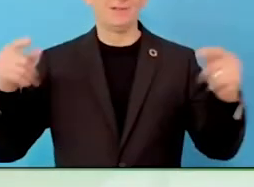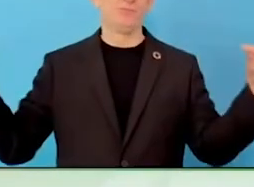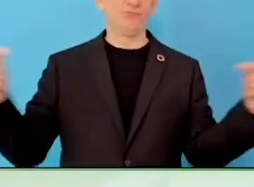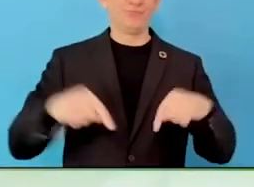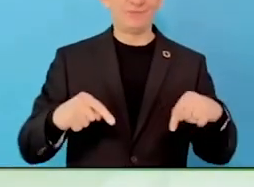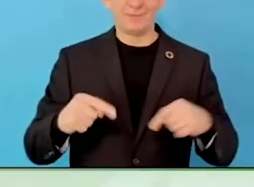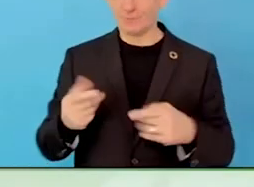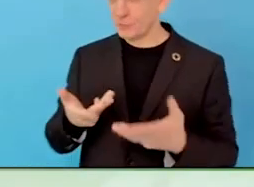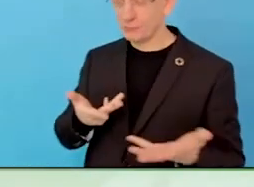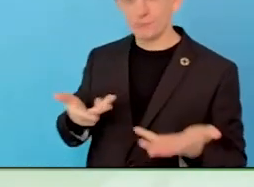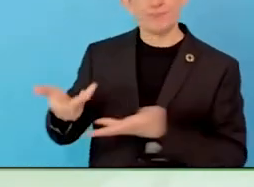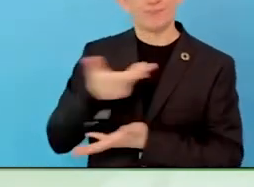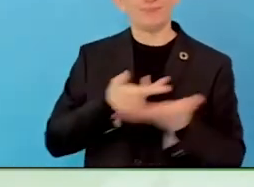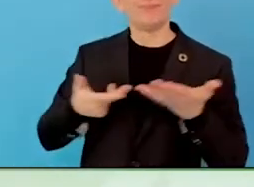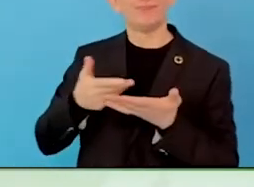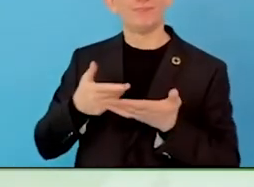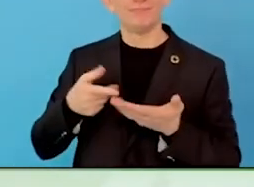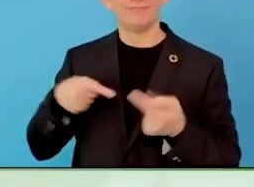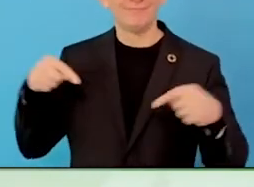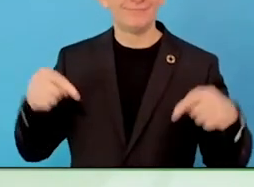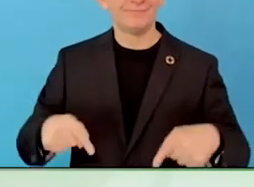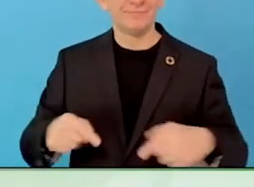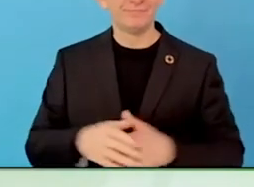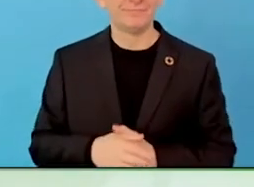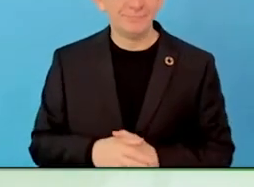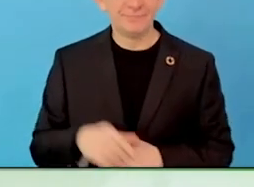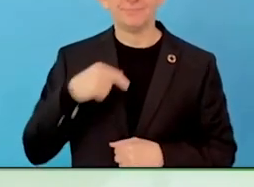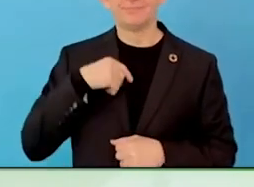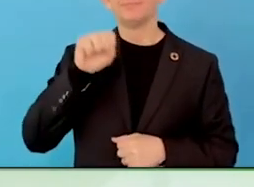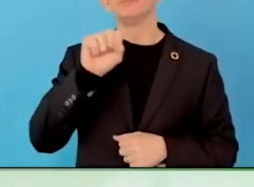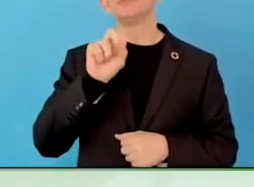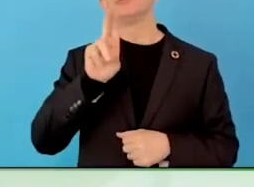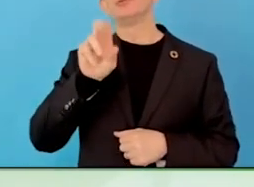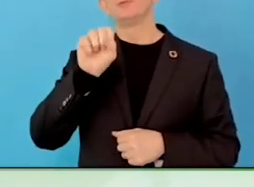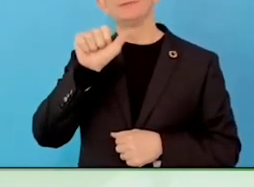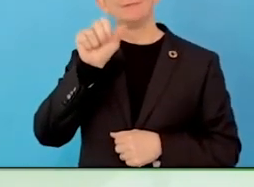strategic adviser to the disability network of ILO, I spent a lot of